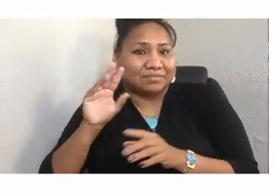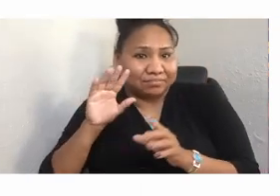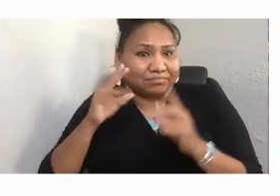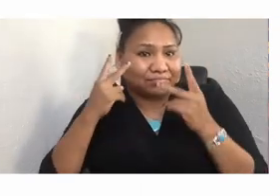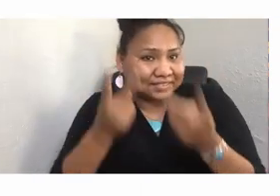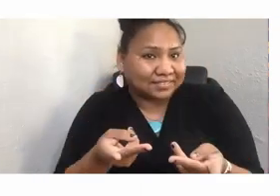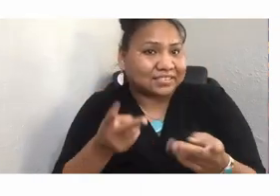States.